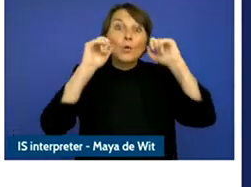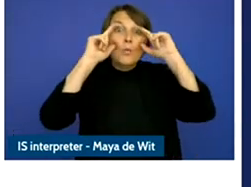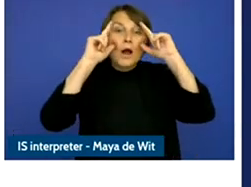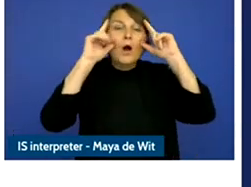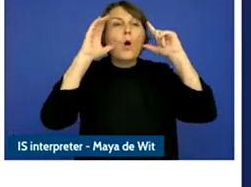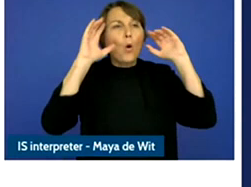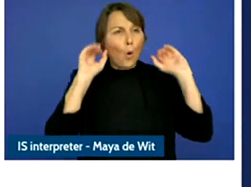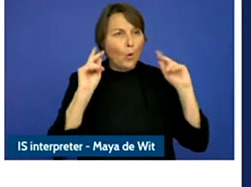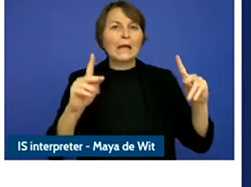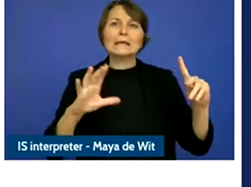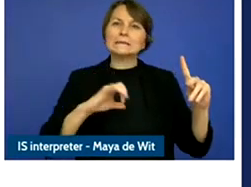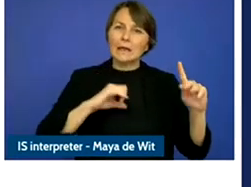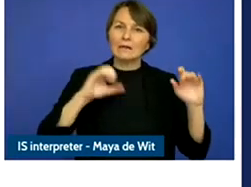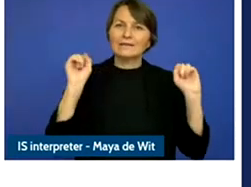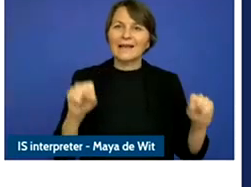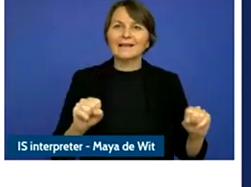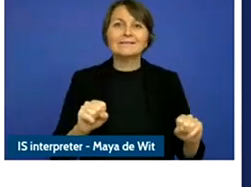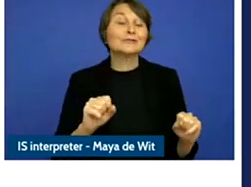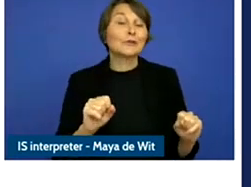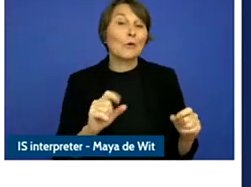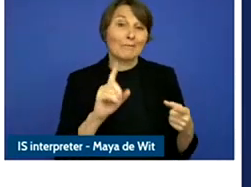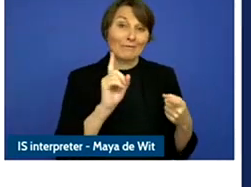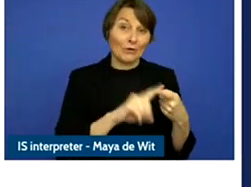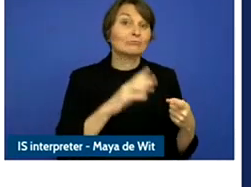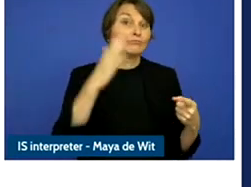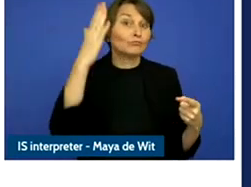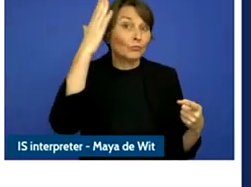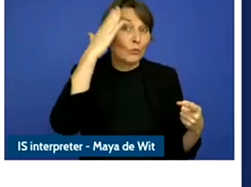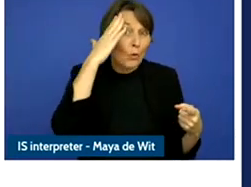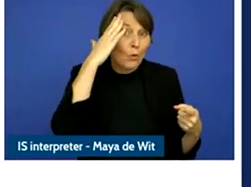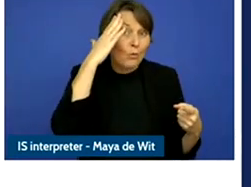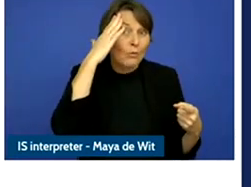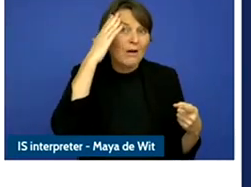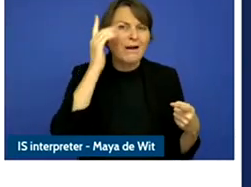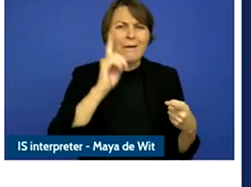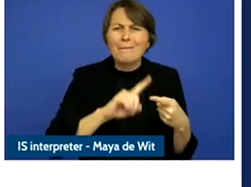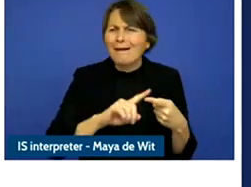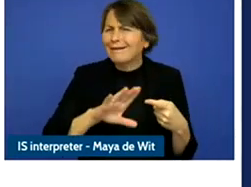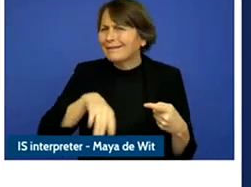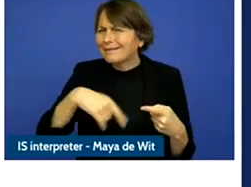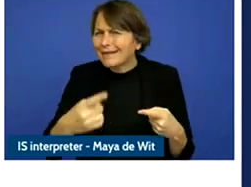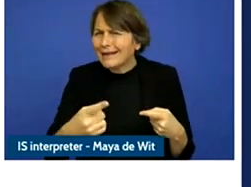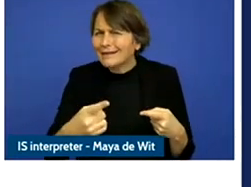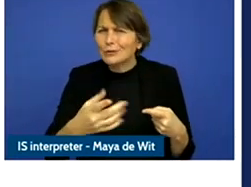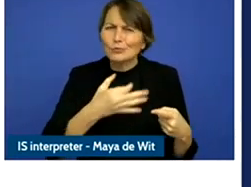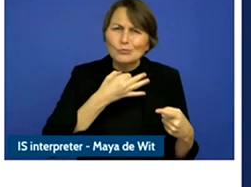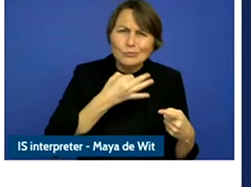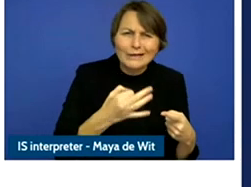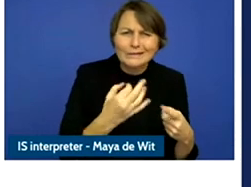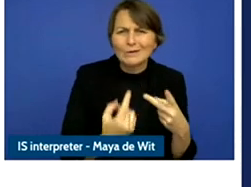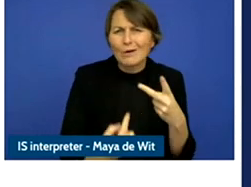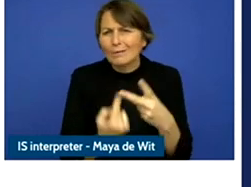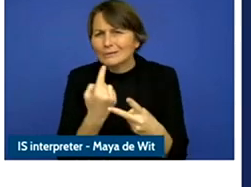risks and opportunities but it's a very different thing to be able to act